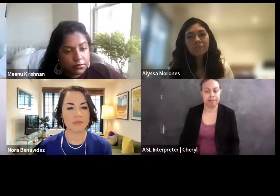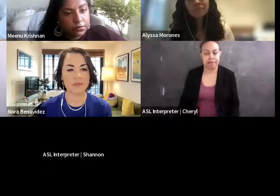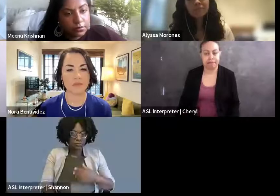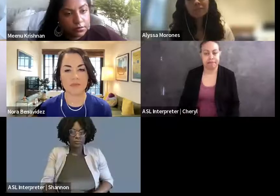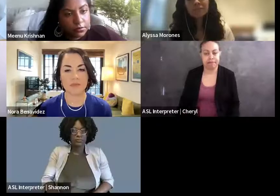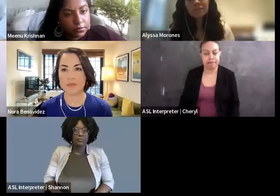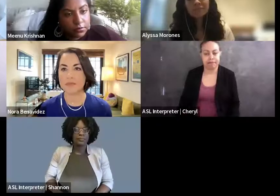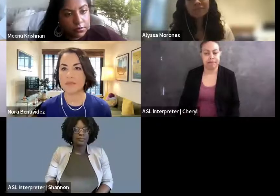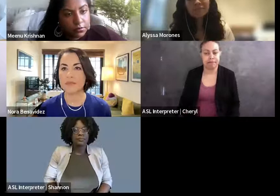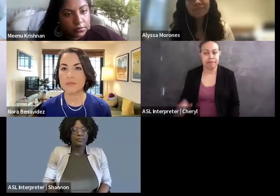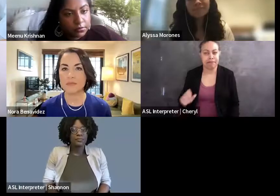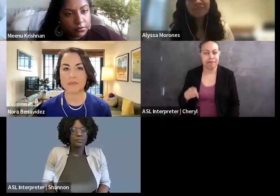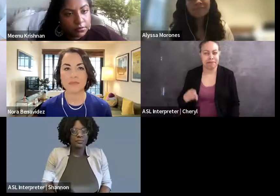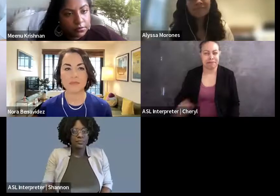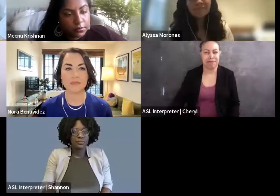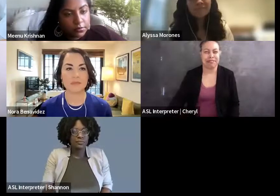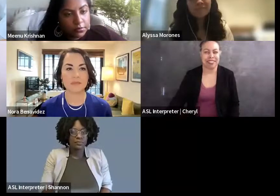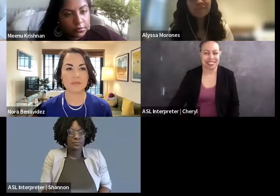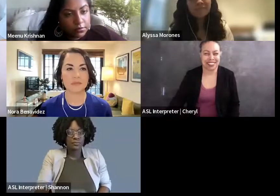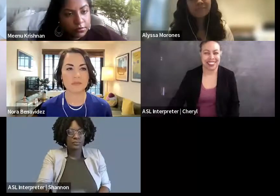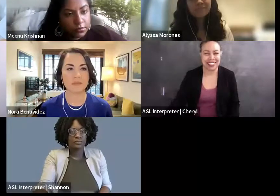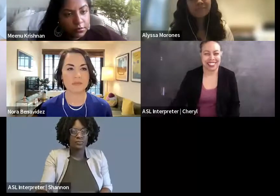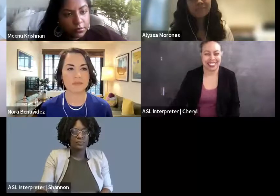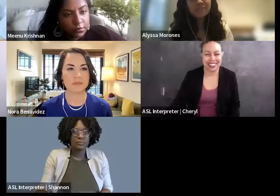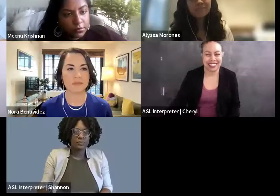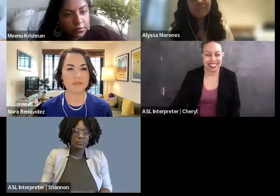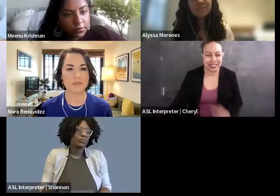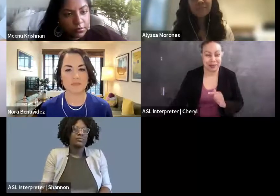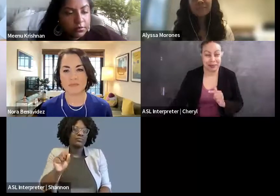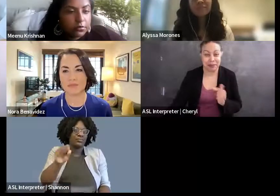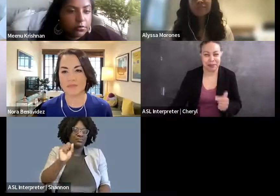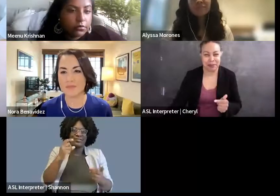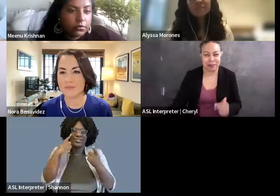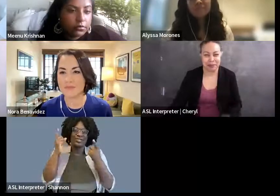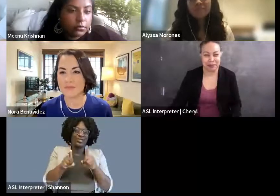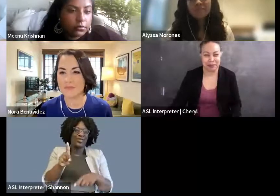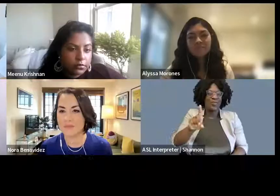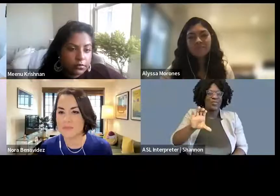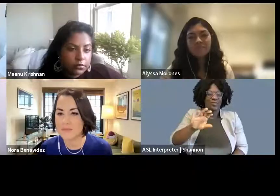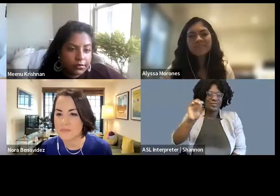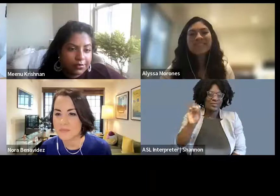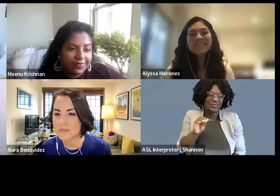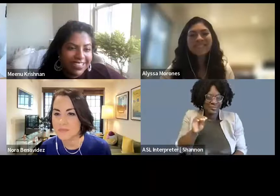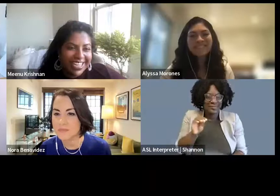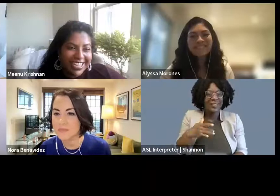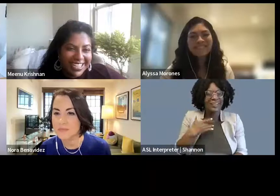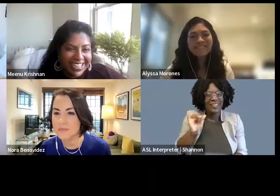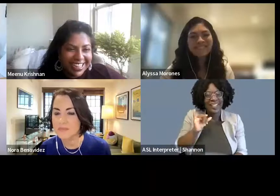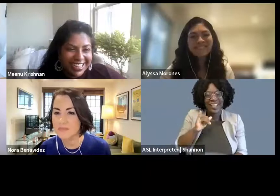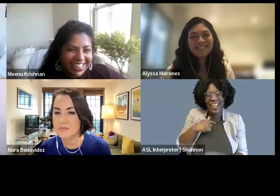You know, I feel like it sounds like you were just, like I asked you to set up IfRFA's mission and I didn't, I swear.